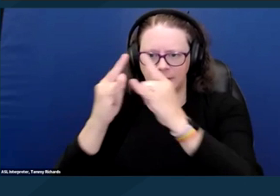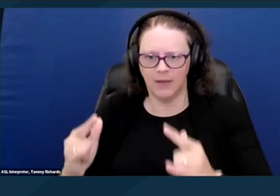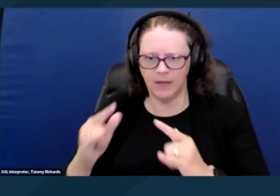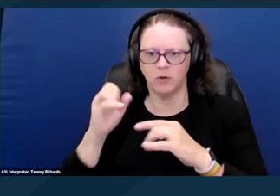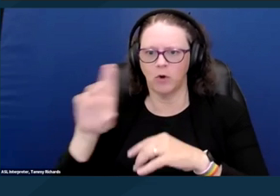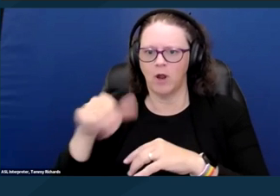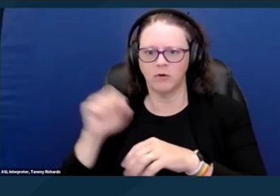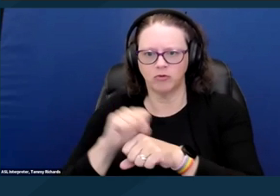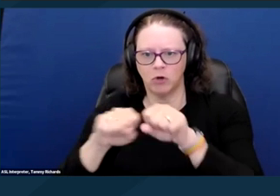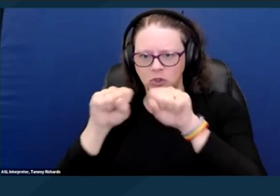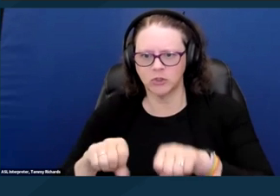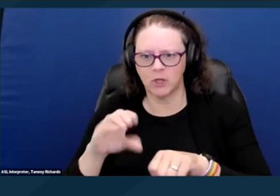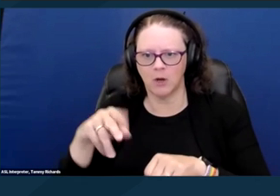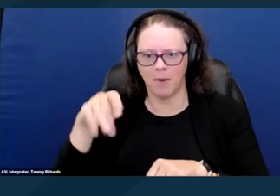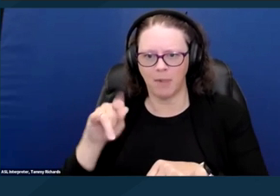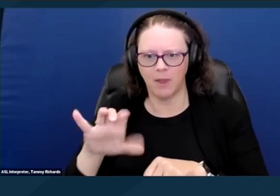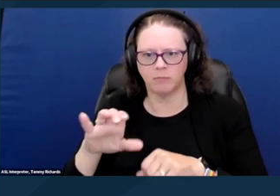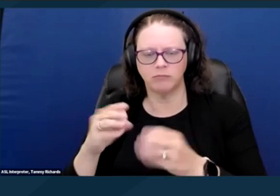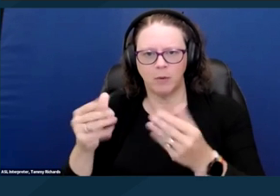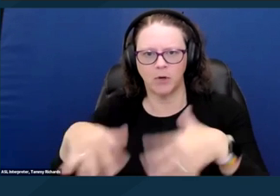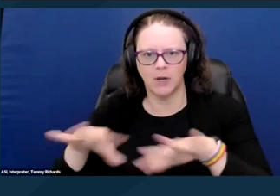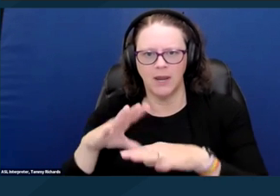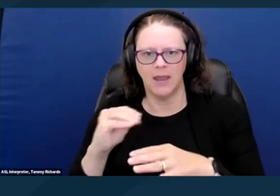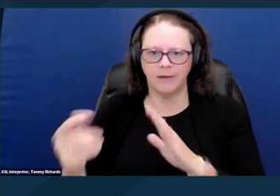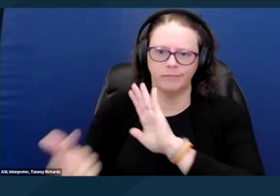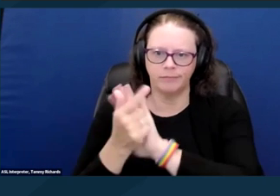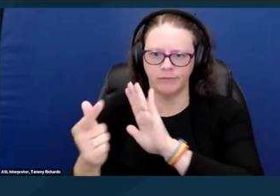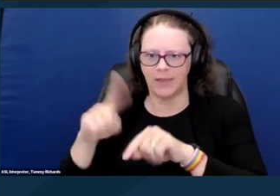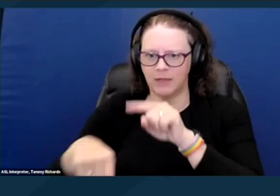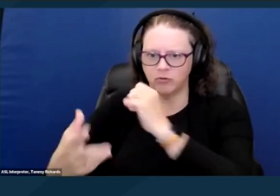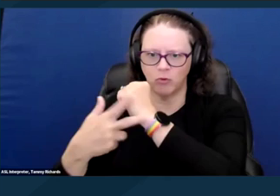and prohibitions on storing belongings on public property. Next slide.